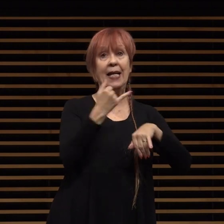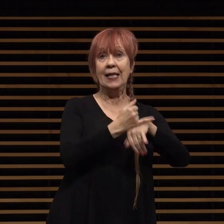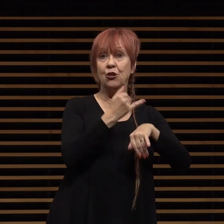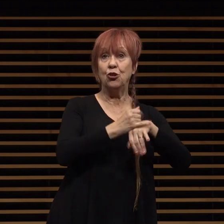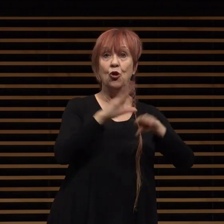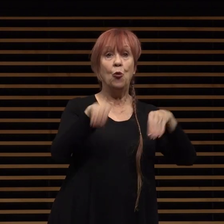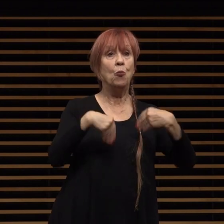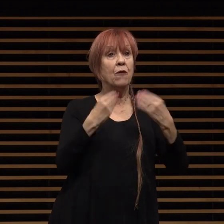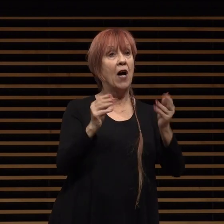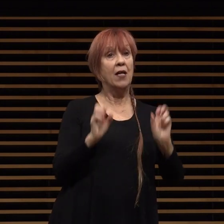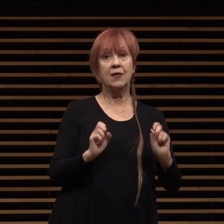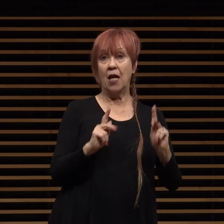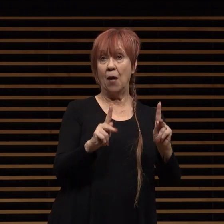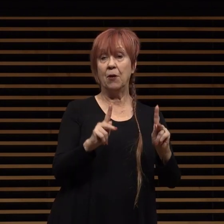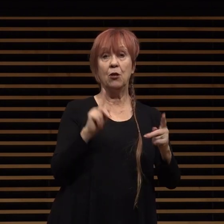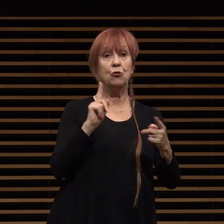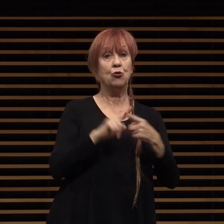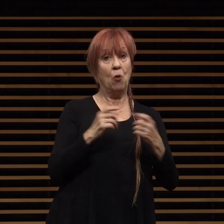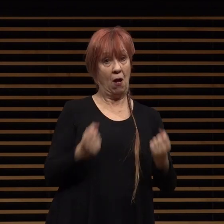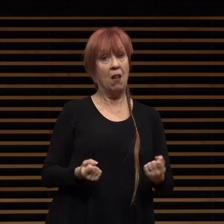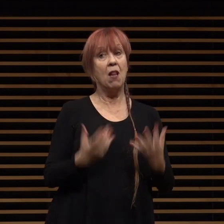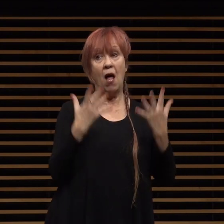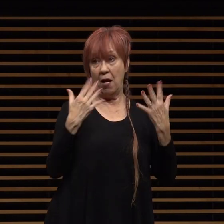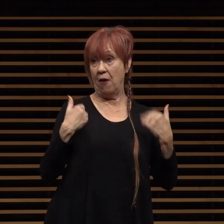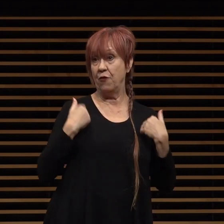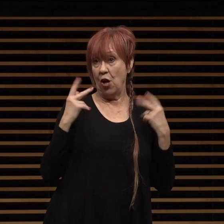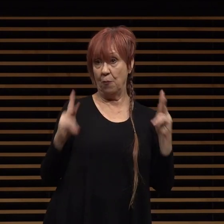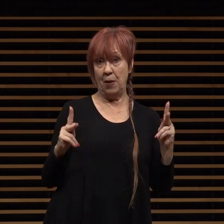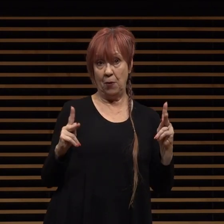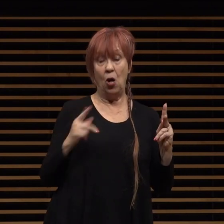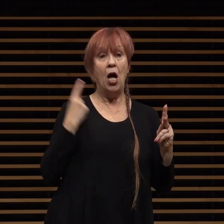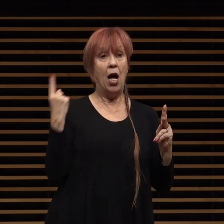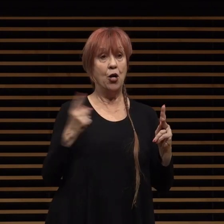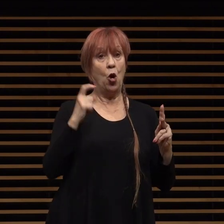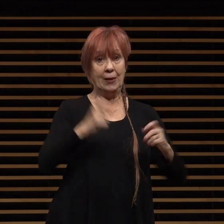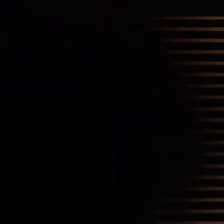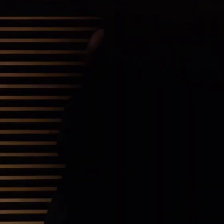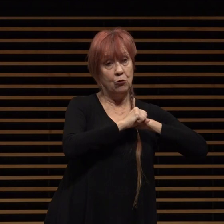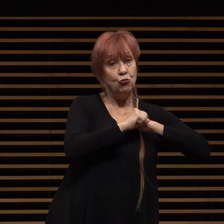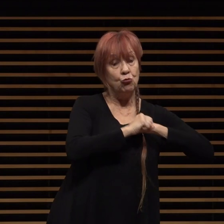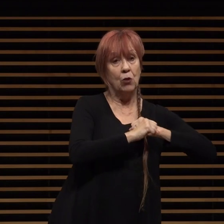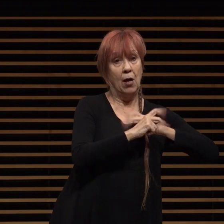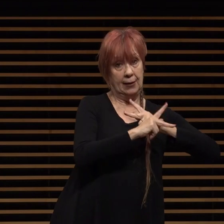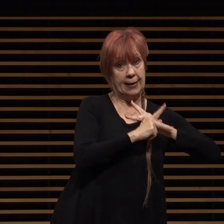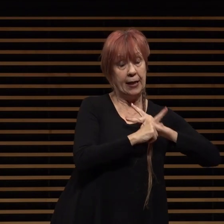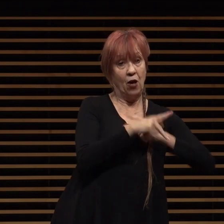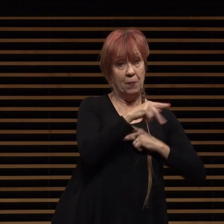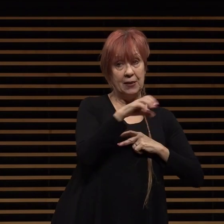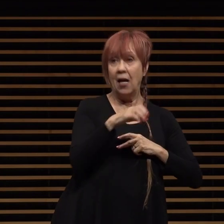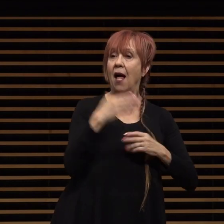opportunity to a lot of young people and we should always strive to protect it i